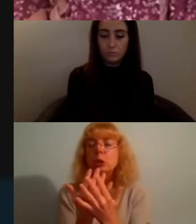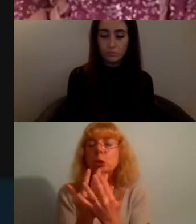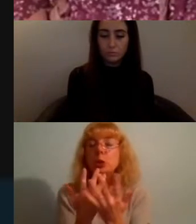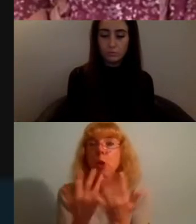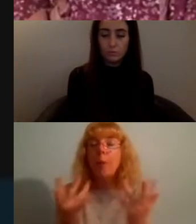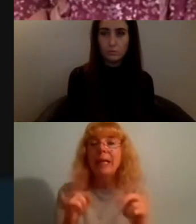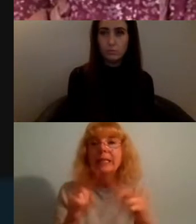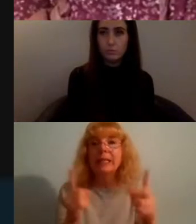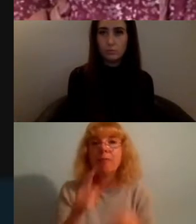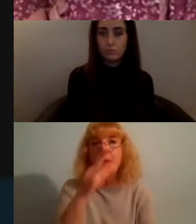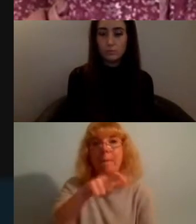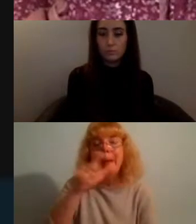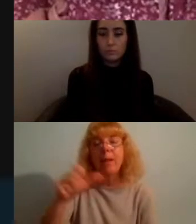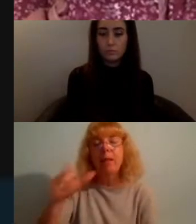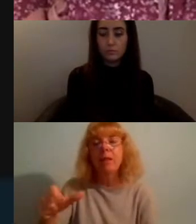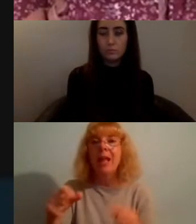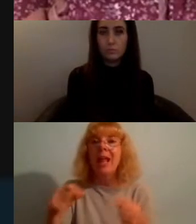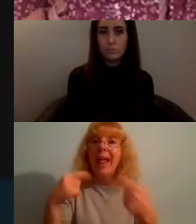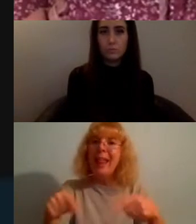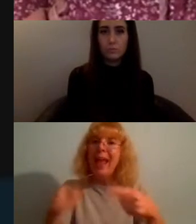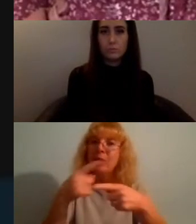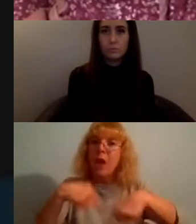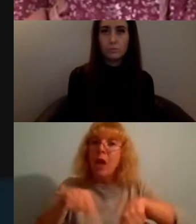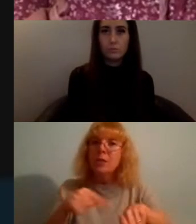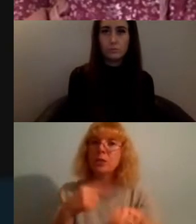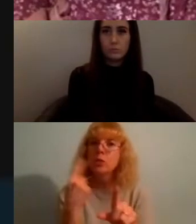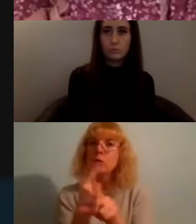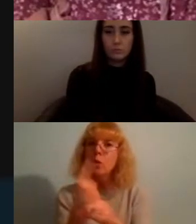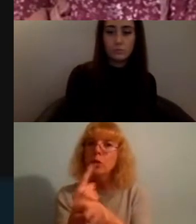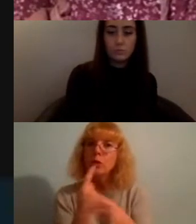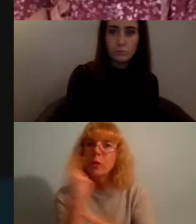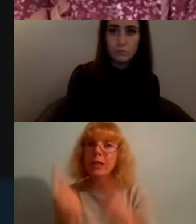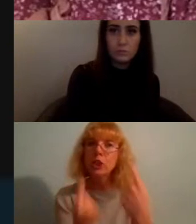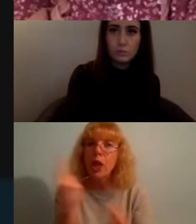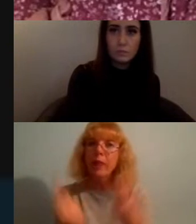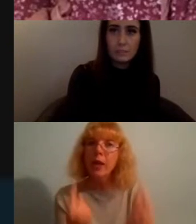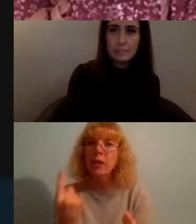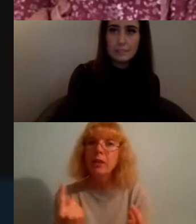allowed us to speak to one another at the convenience of being in our own homes with